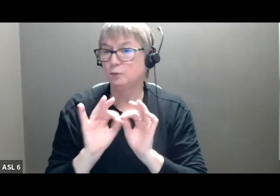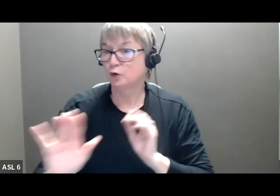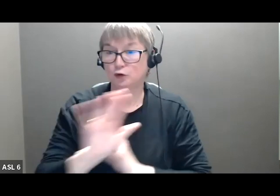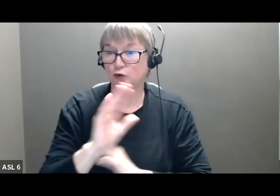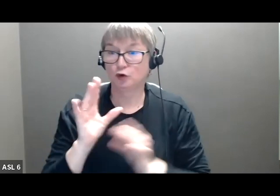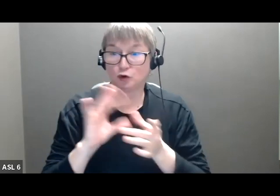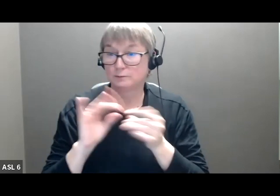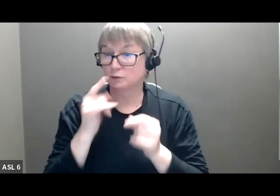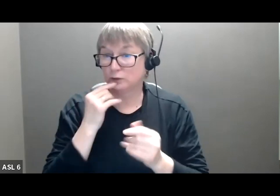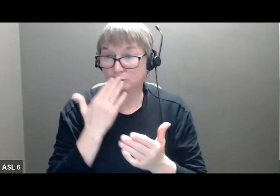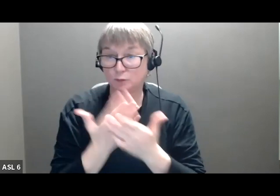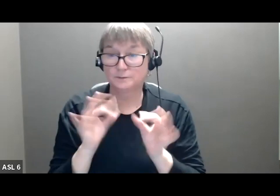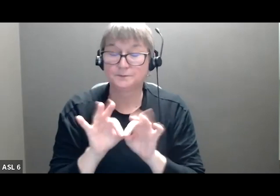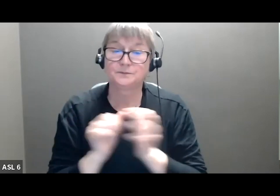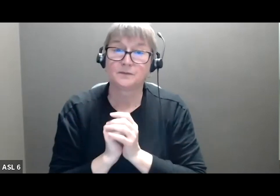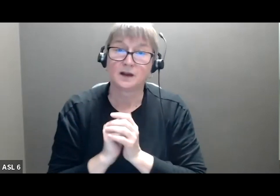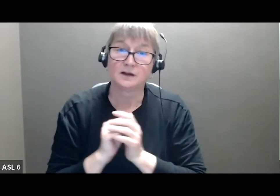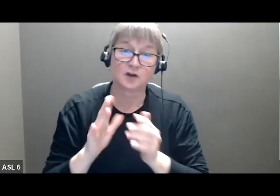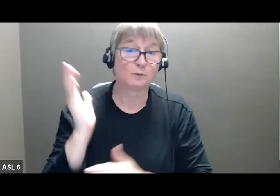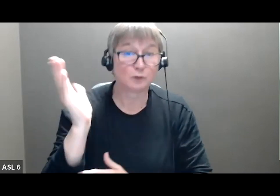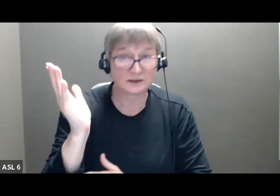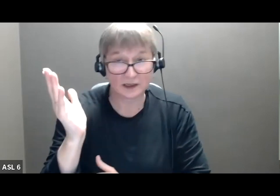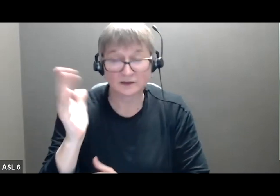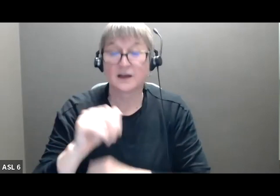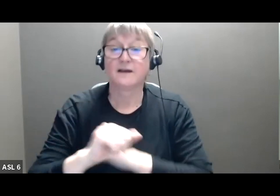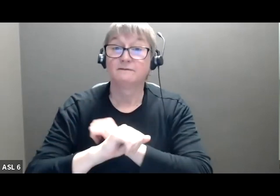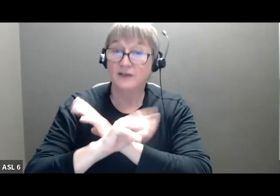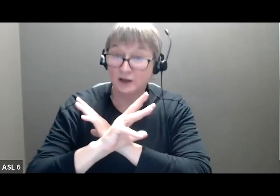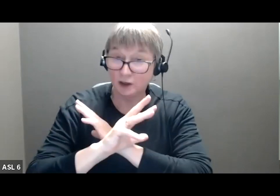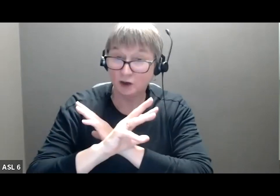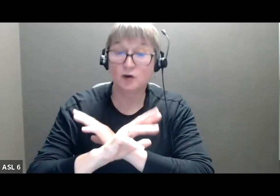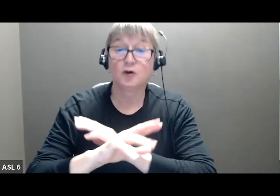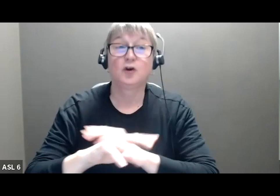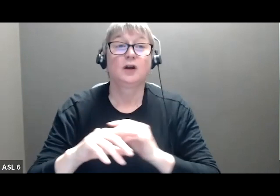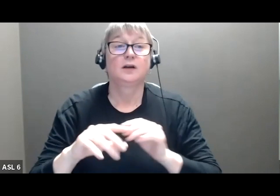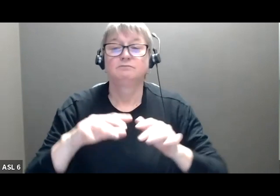videos and resources and conference website will be available for the next three months so that